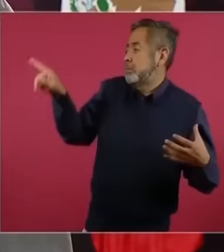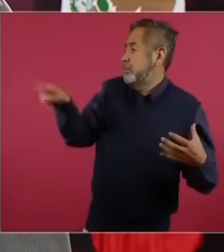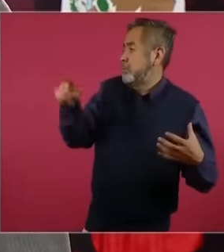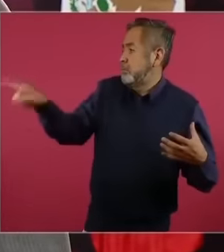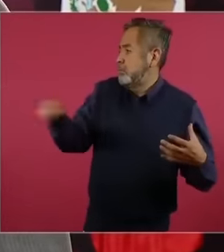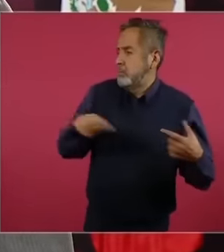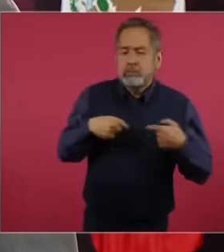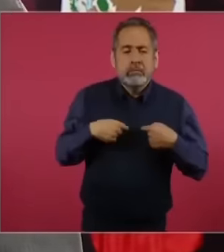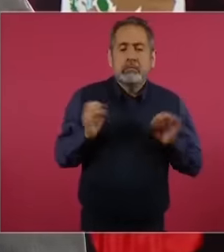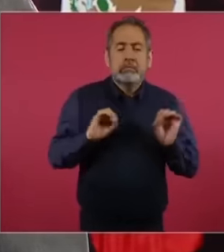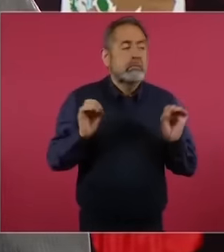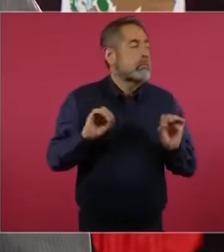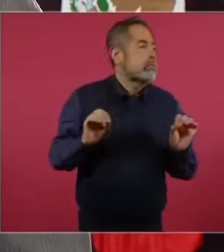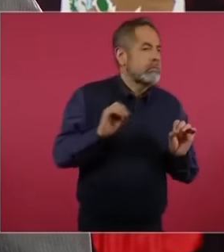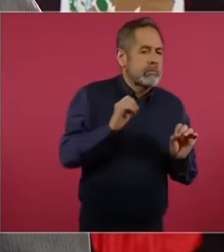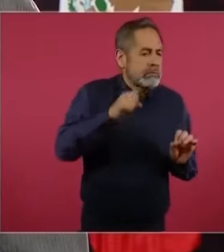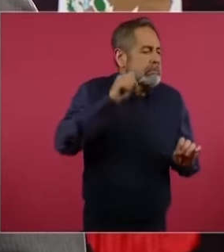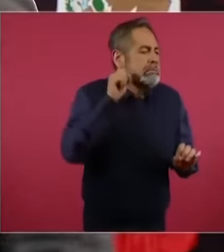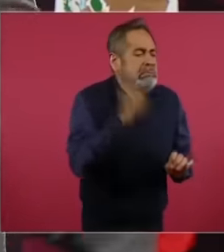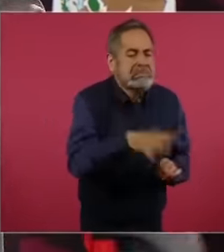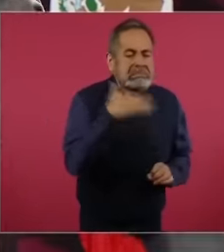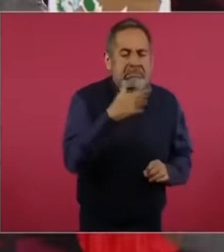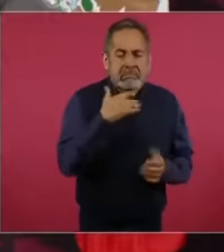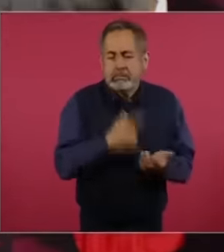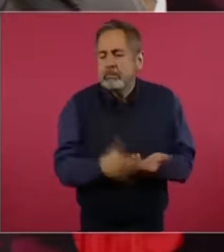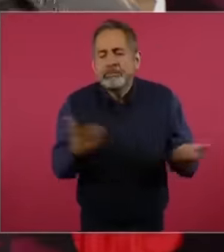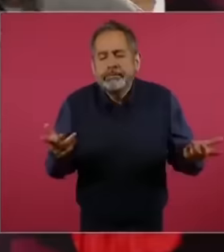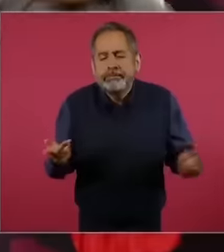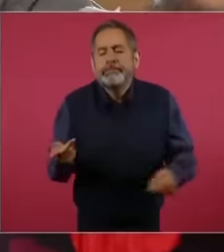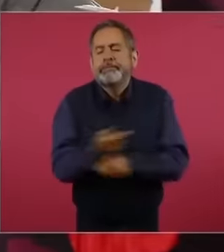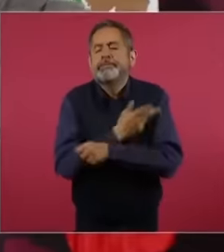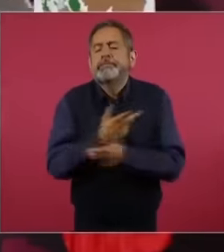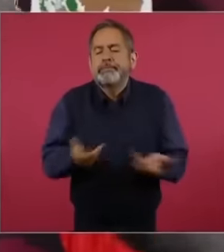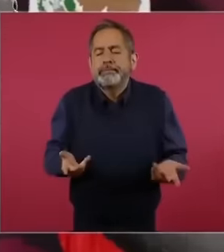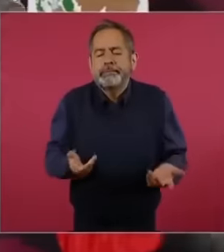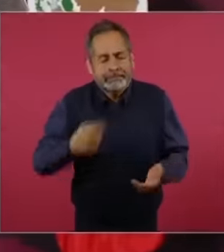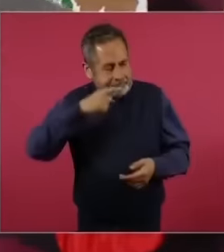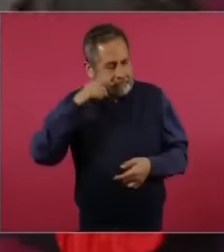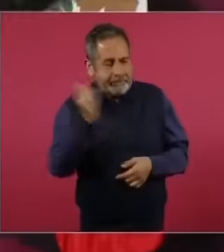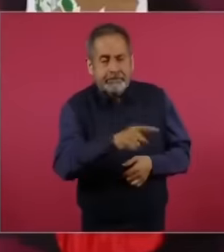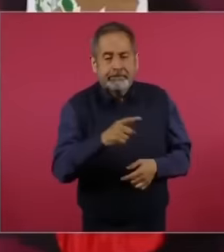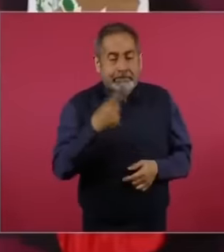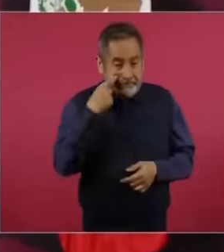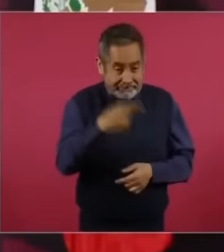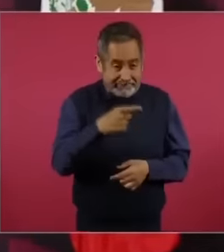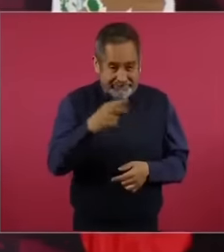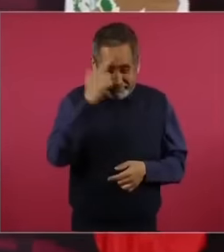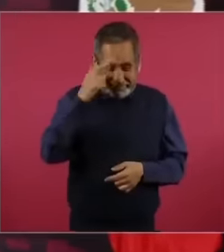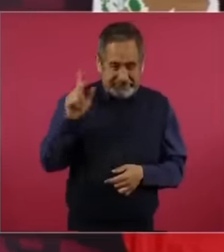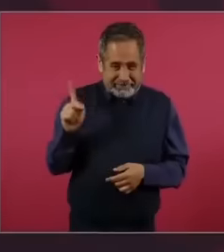Viga in the It turns out that this change is achieved in quotation marks,